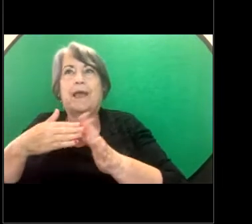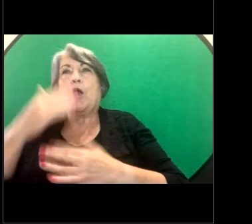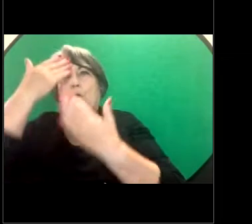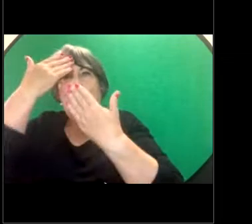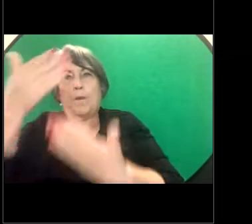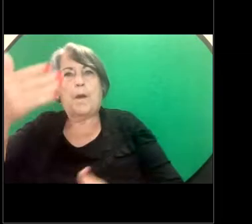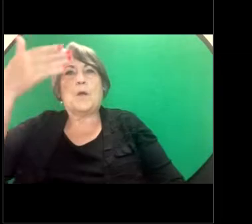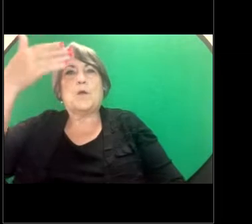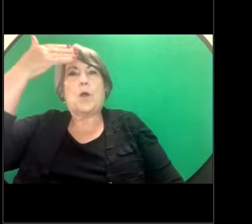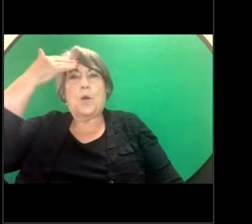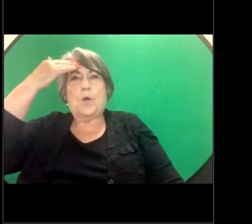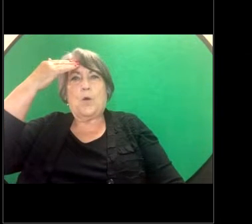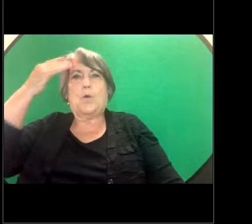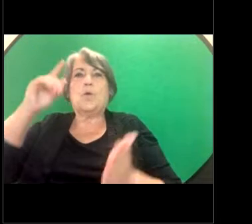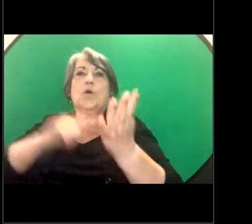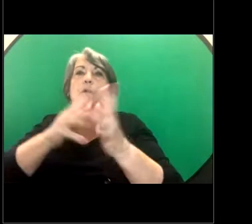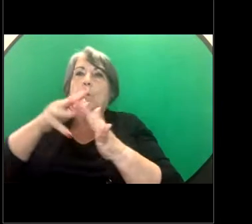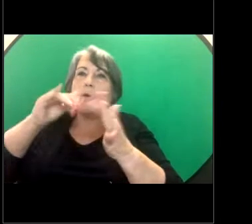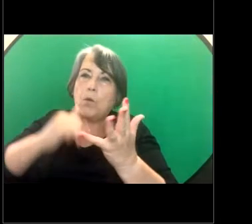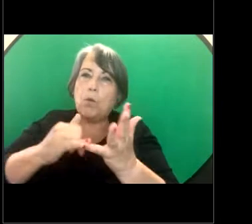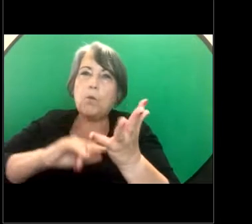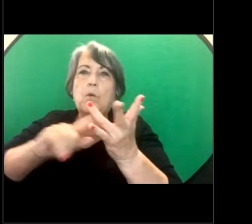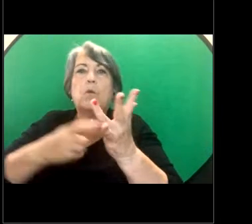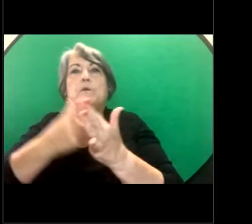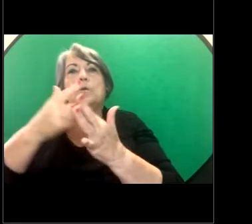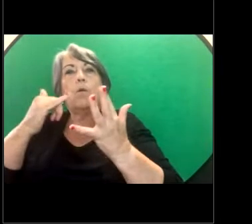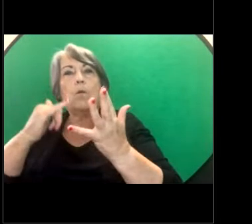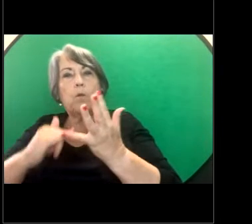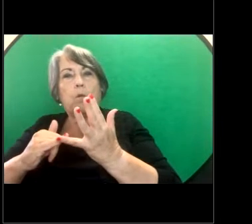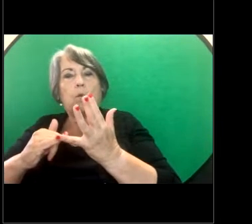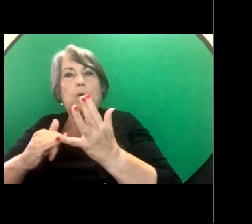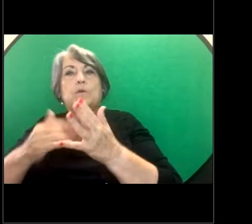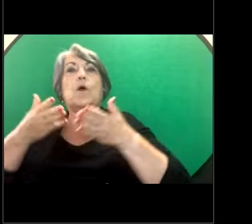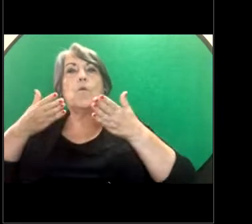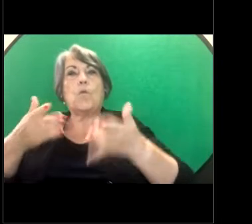customs and creation spirits and a special welcome to Aboriginal and Torres Strait